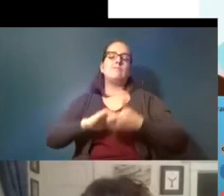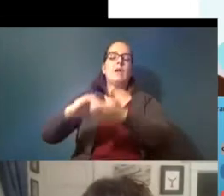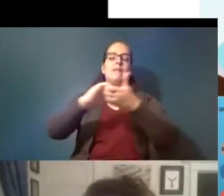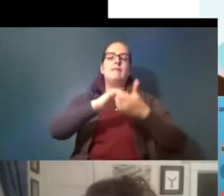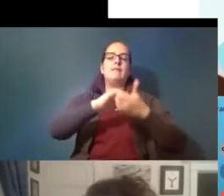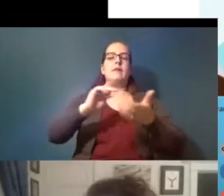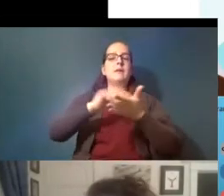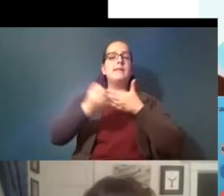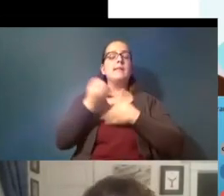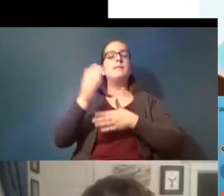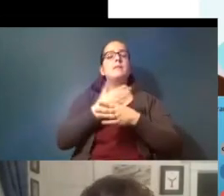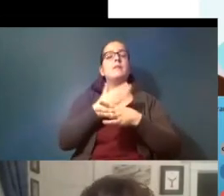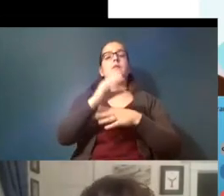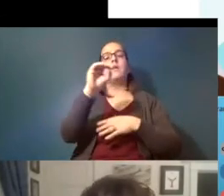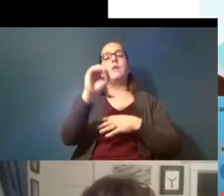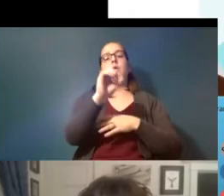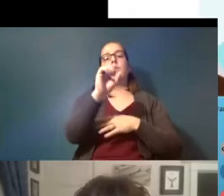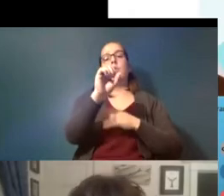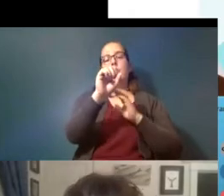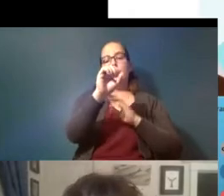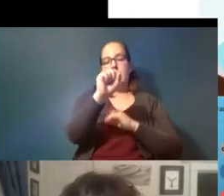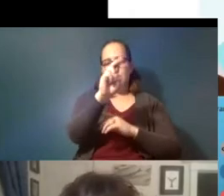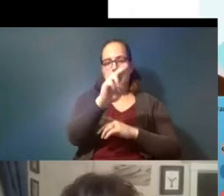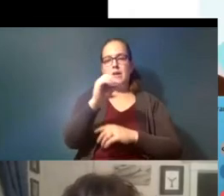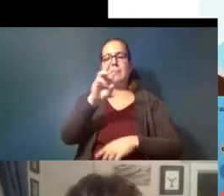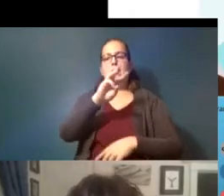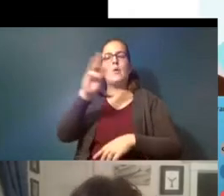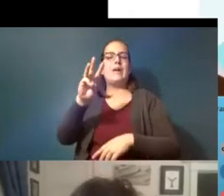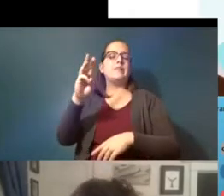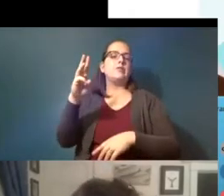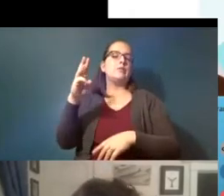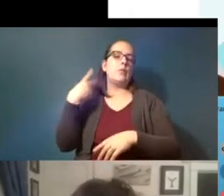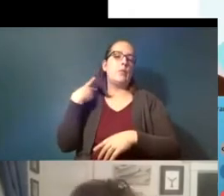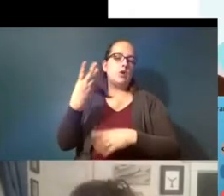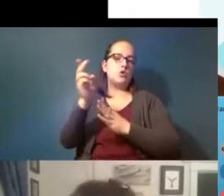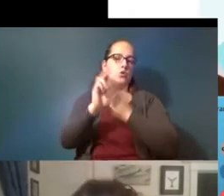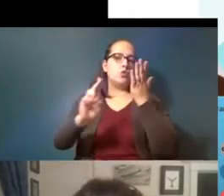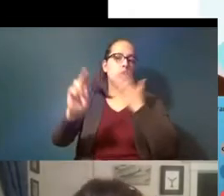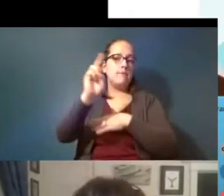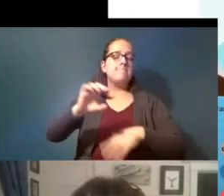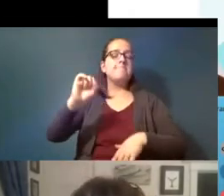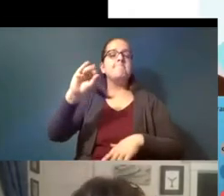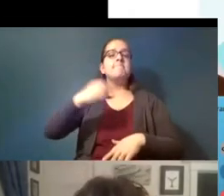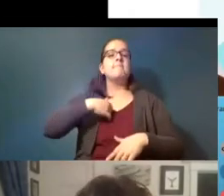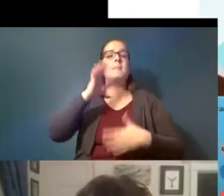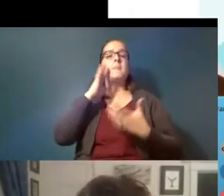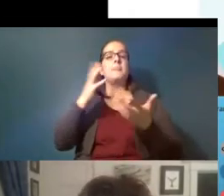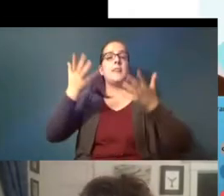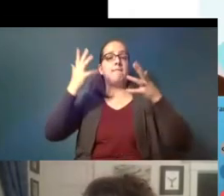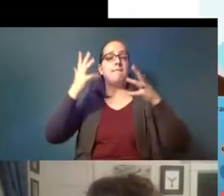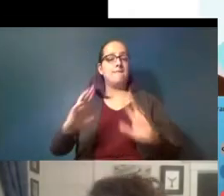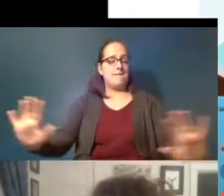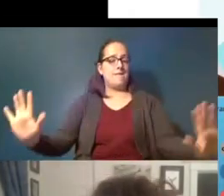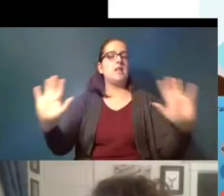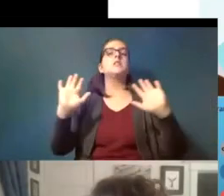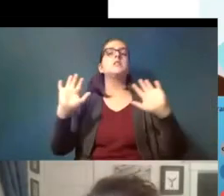university and western washington university um so i'm going to finish up there and i am